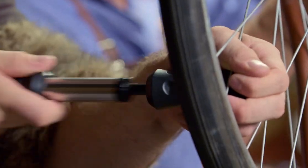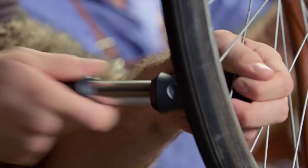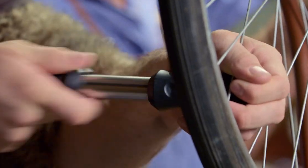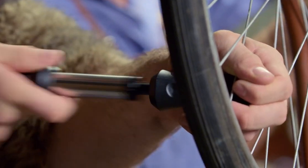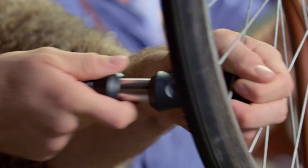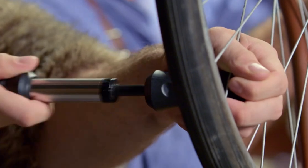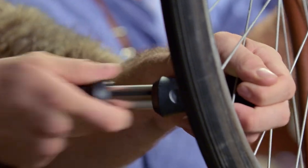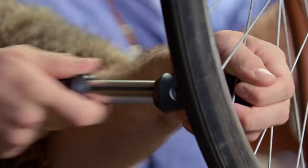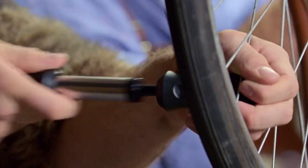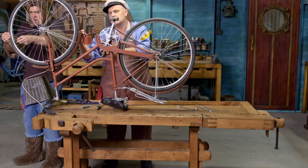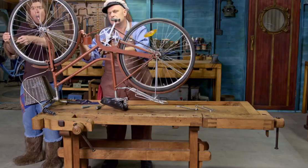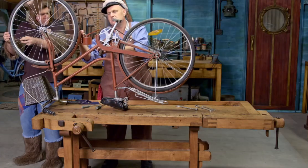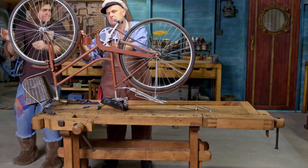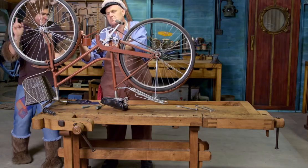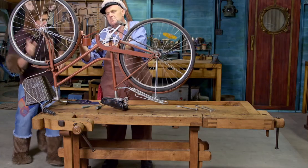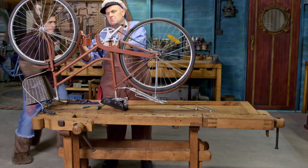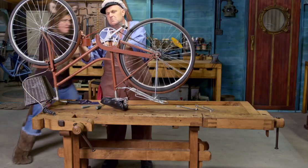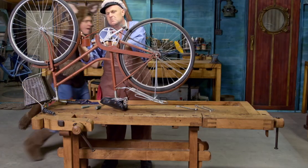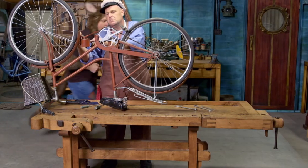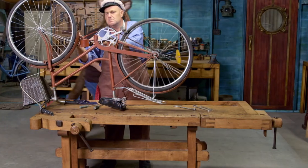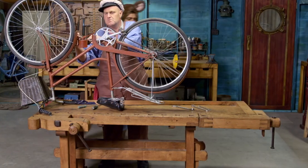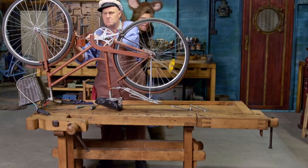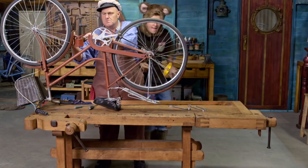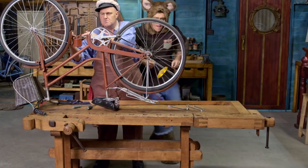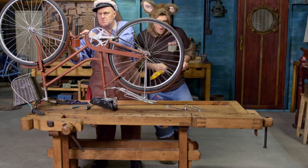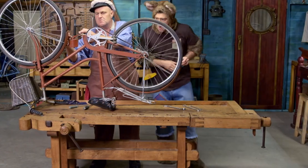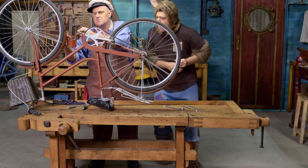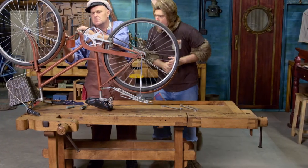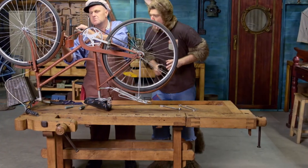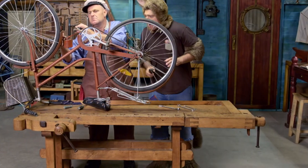Hmm. Right. Hmm.